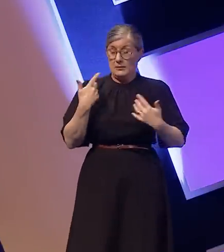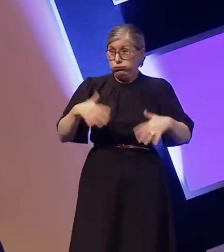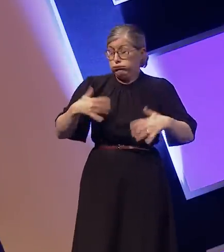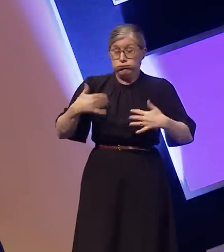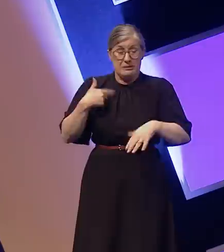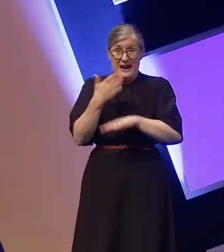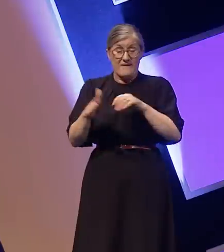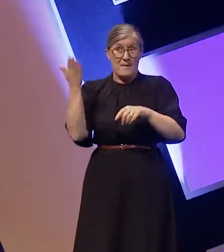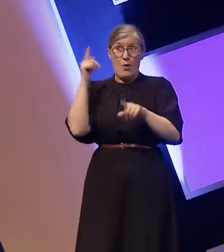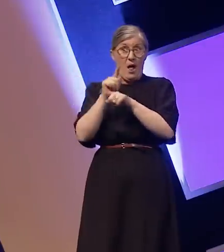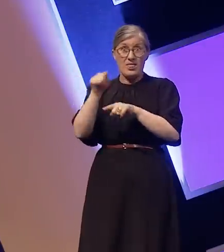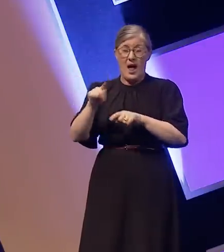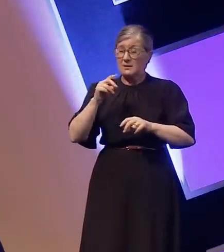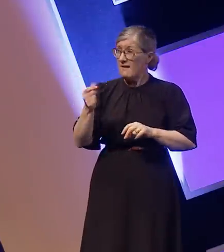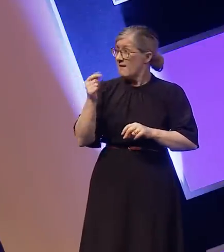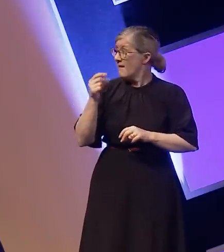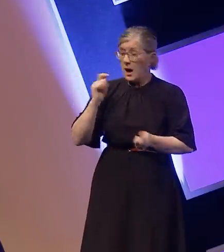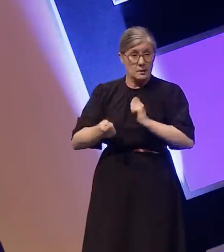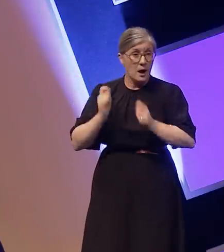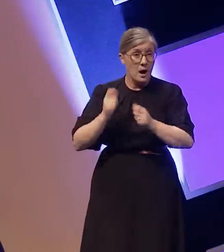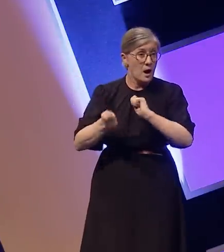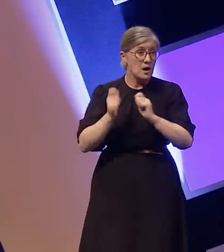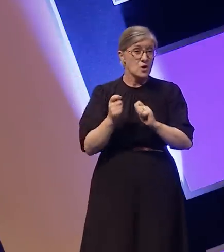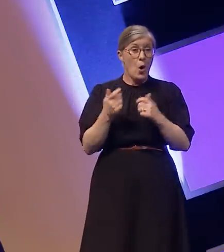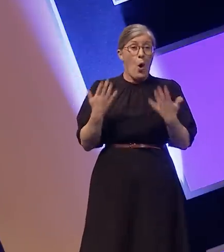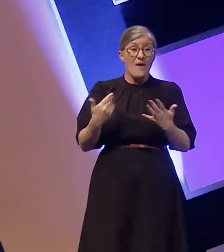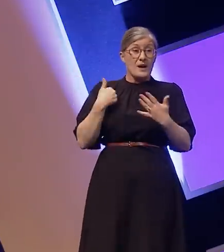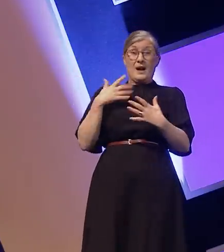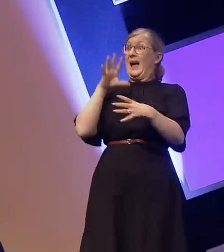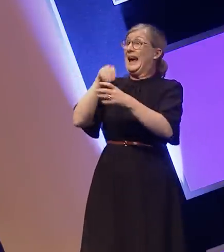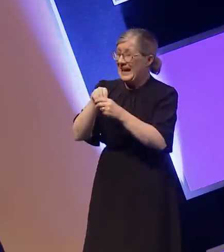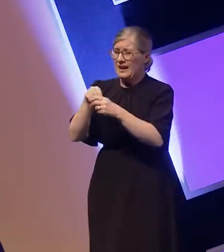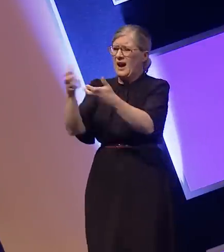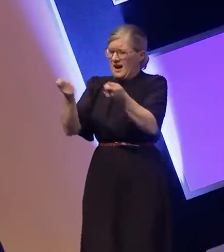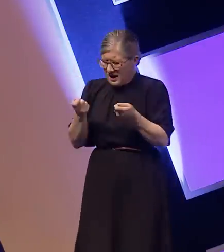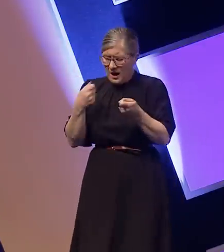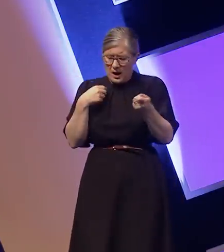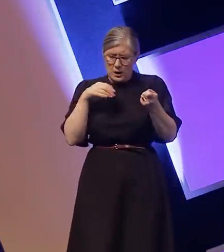result I often receive a script that is not quite right. They will write my character who